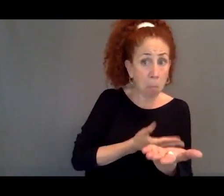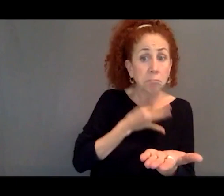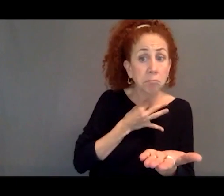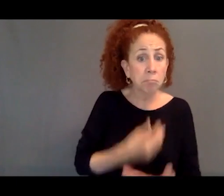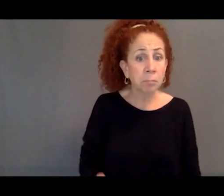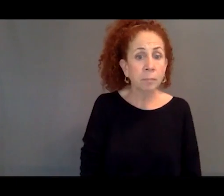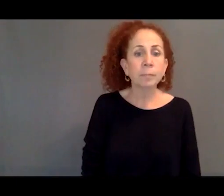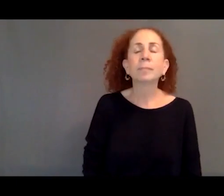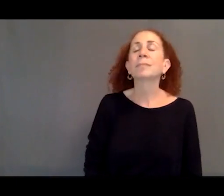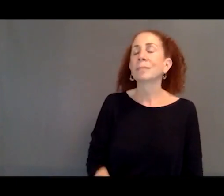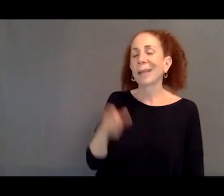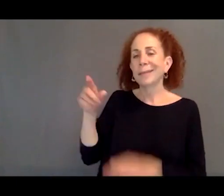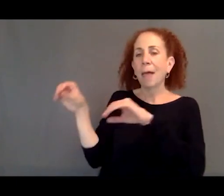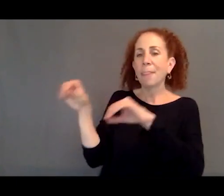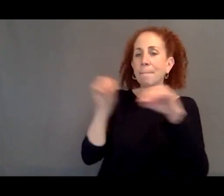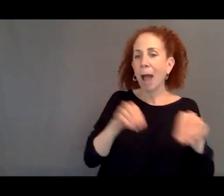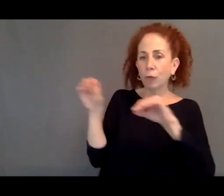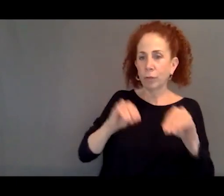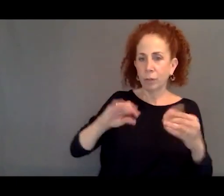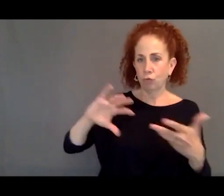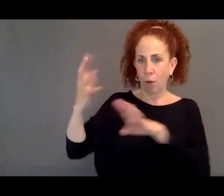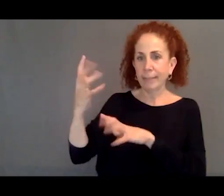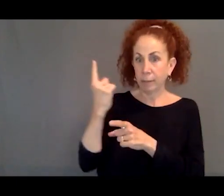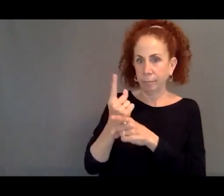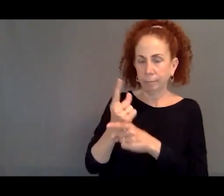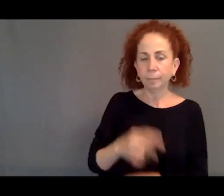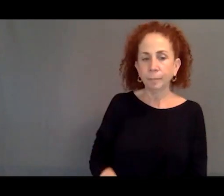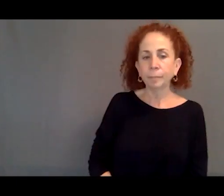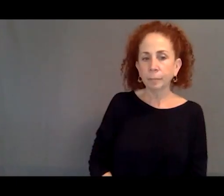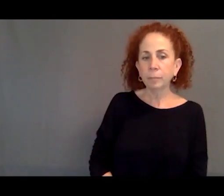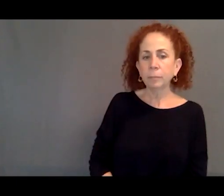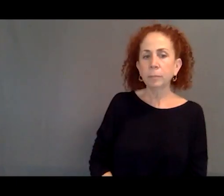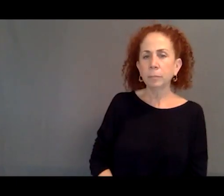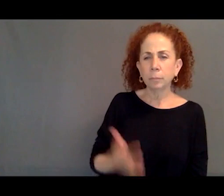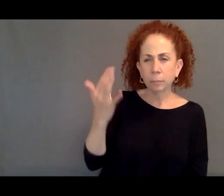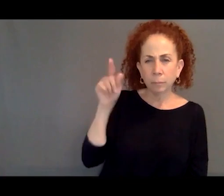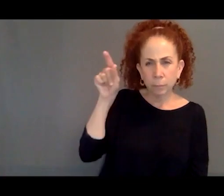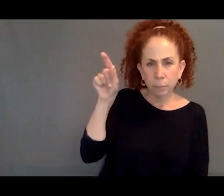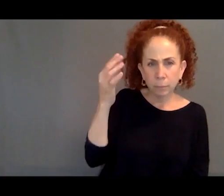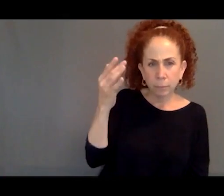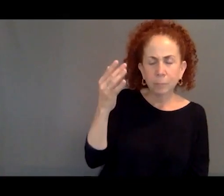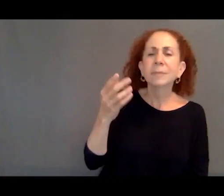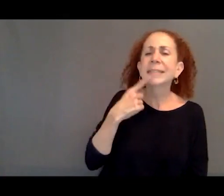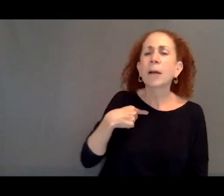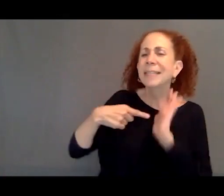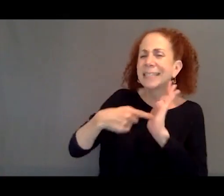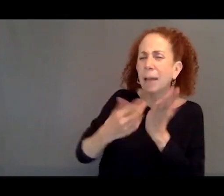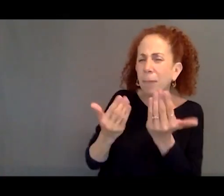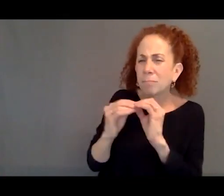This is the migrant crisis referring to-- could you give me an example of what you're thinking of?